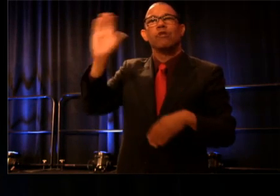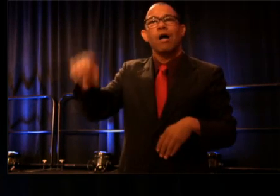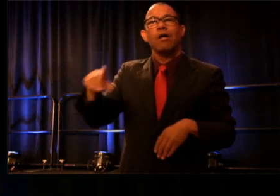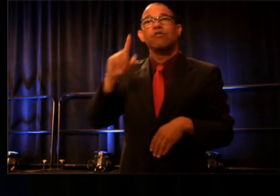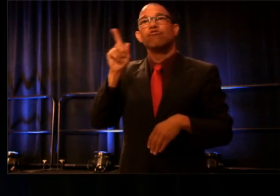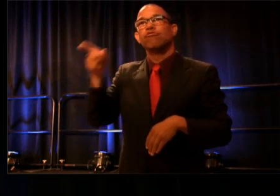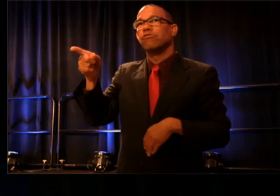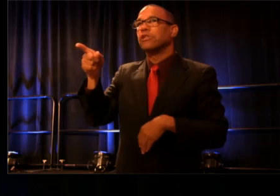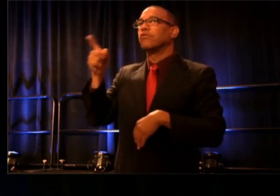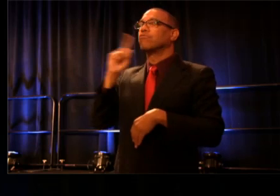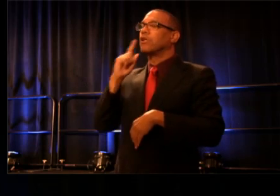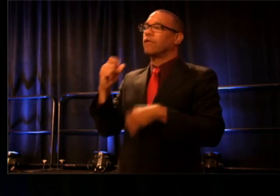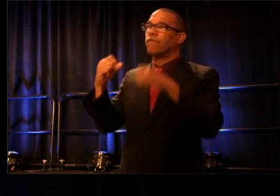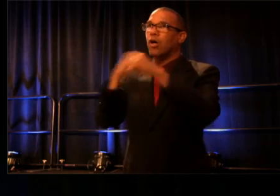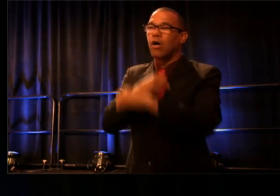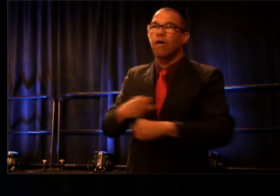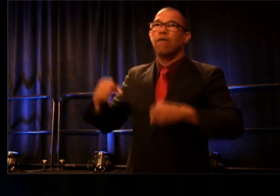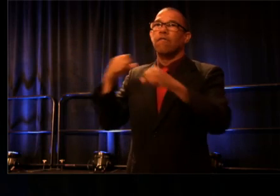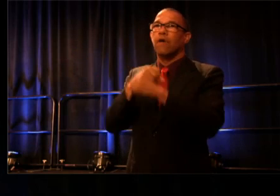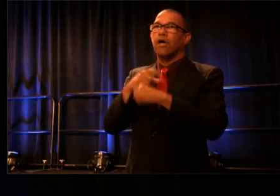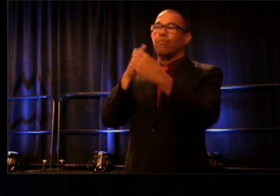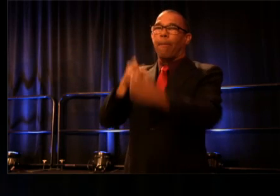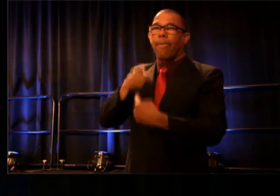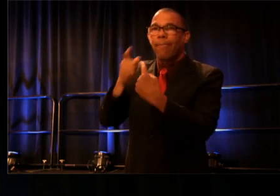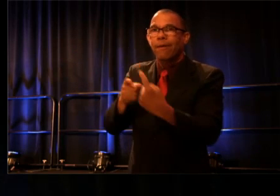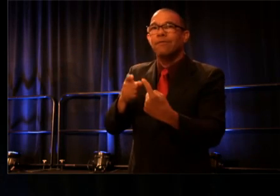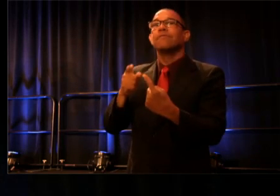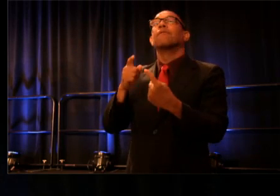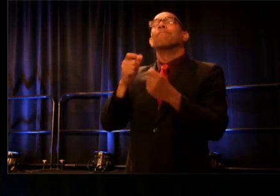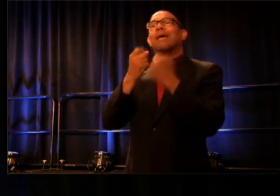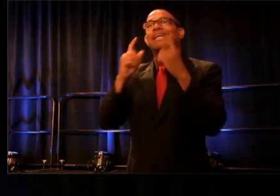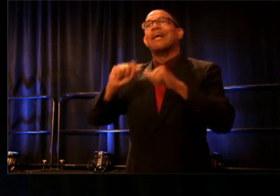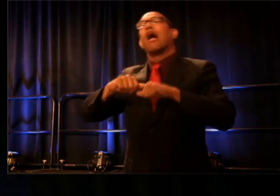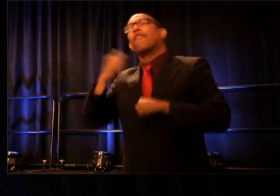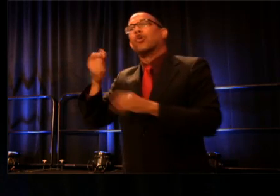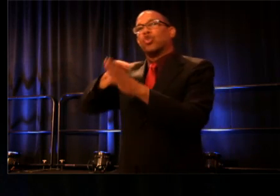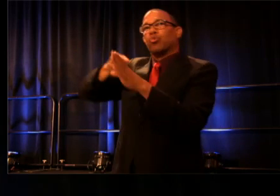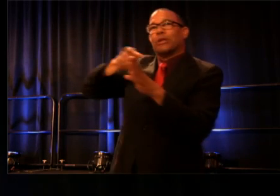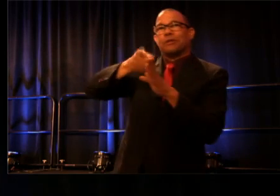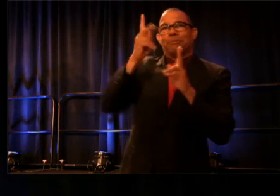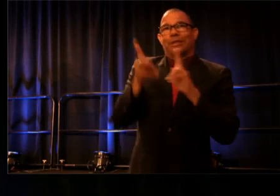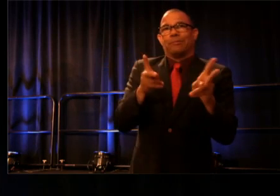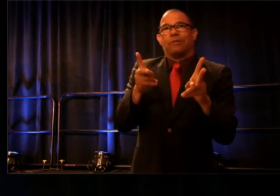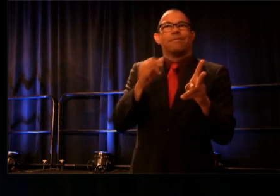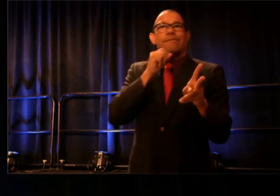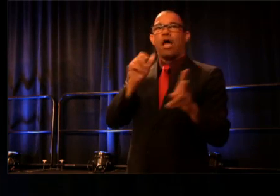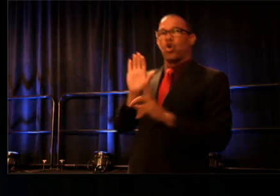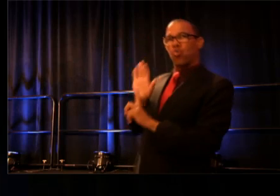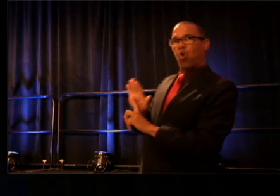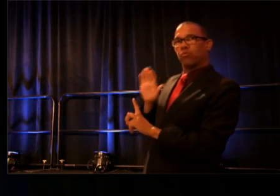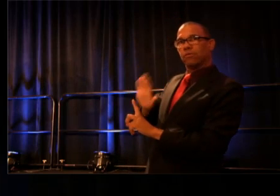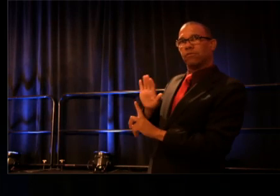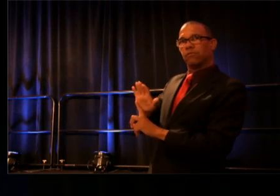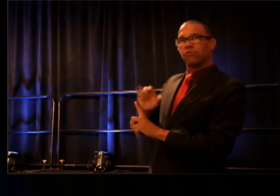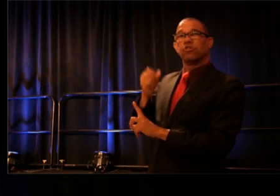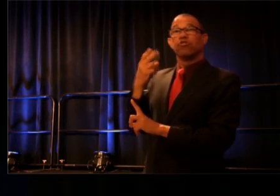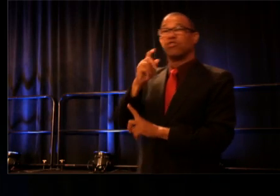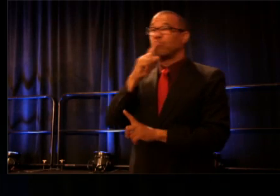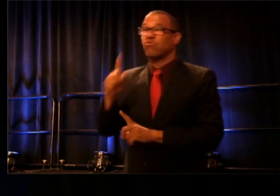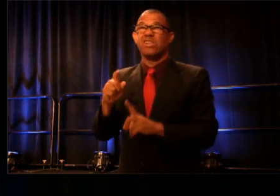and fought for many careers other than her own. She smashes glass ceilings, bashes doors down,